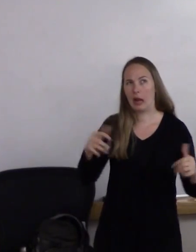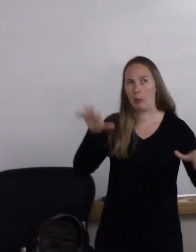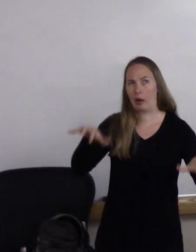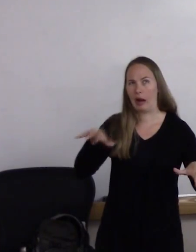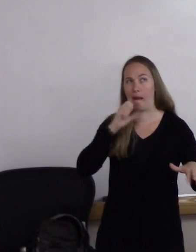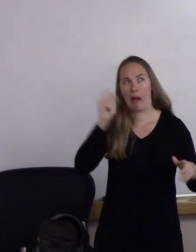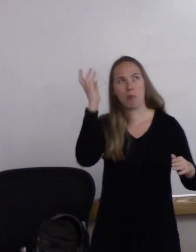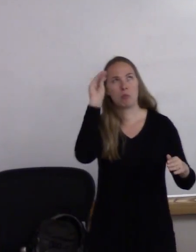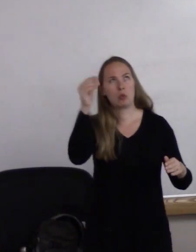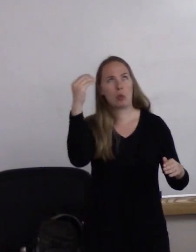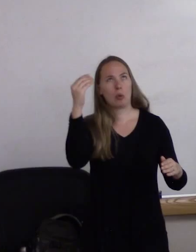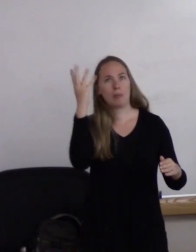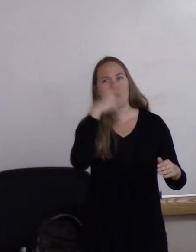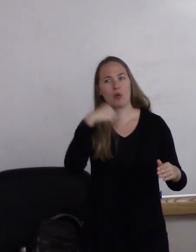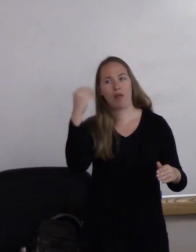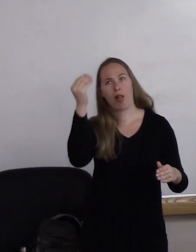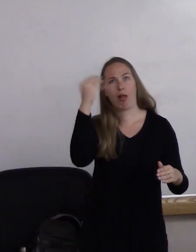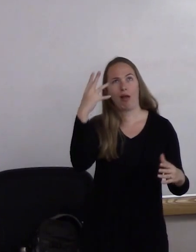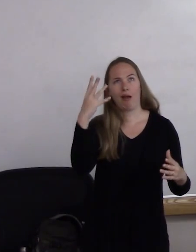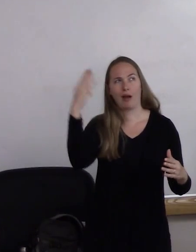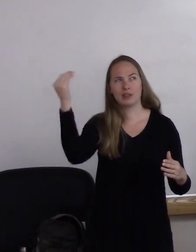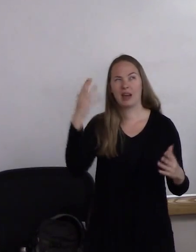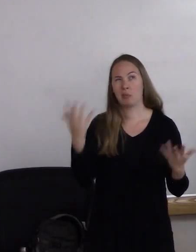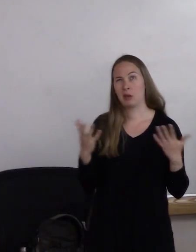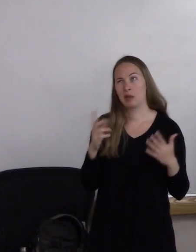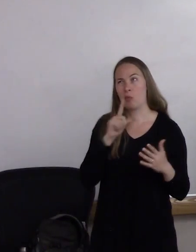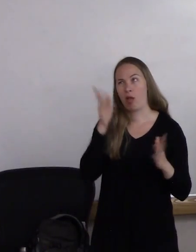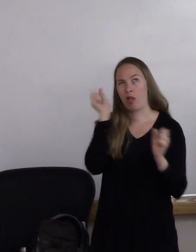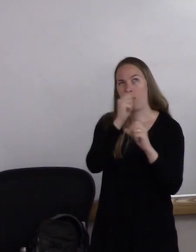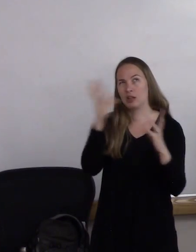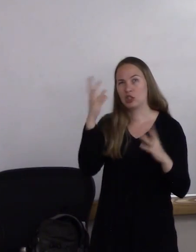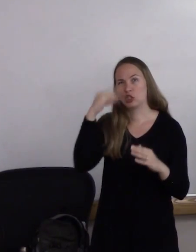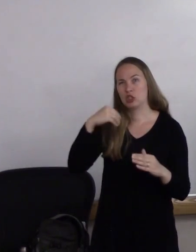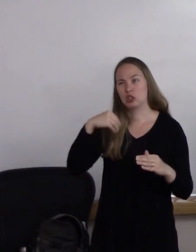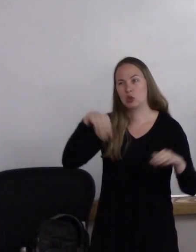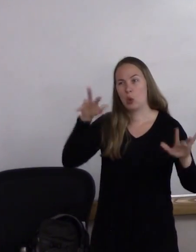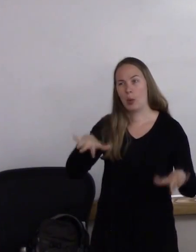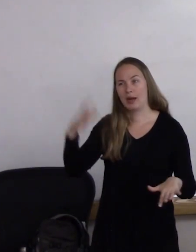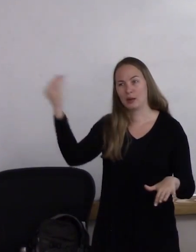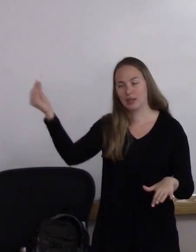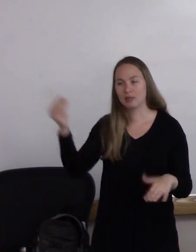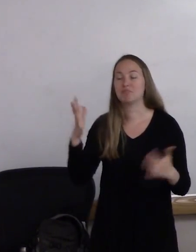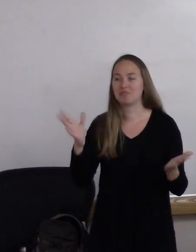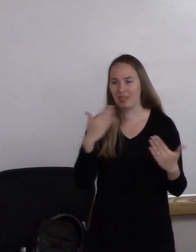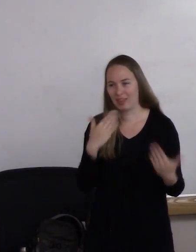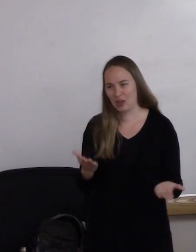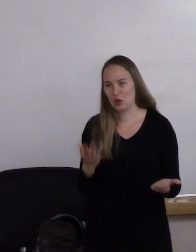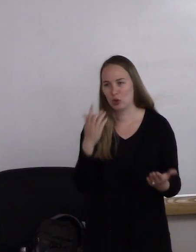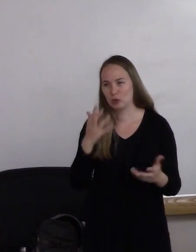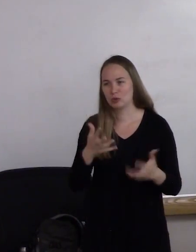It's maybe snowing outside. So thank you so much for the introduction.